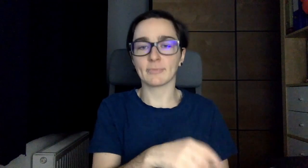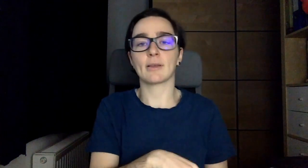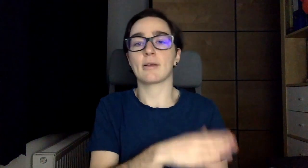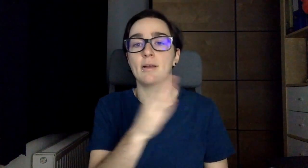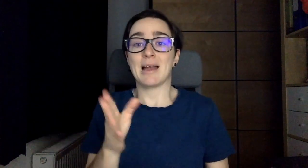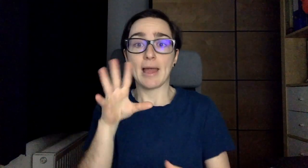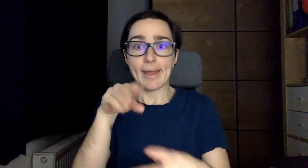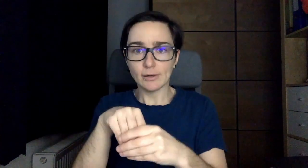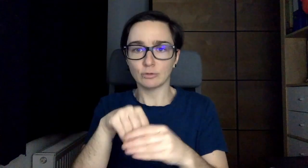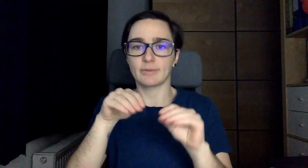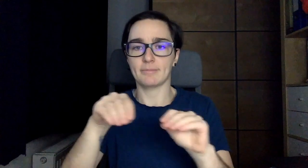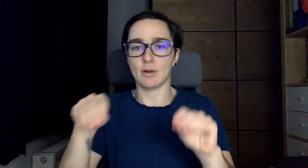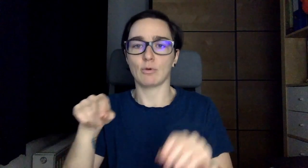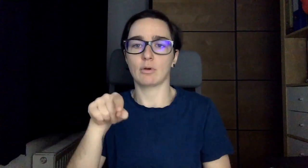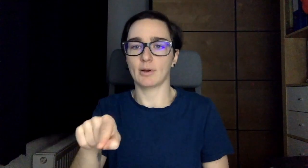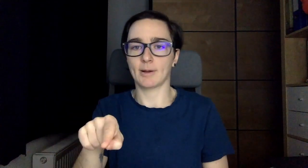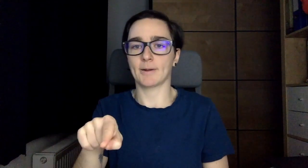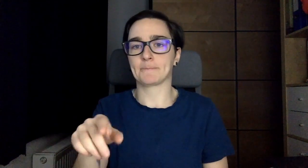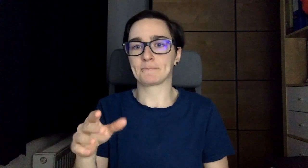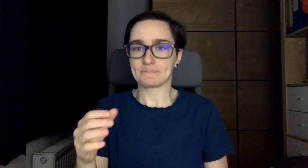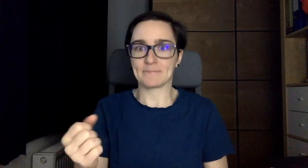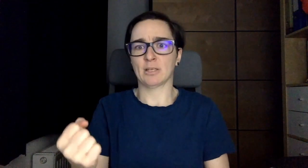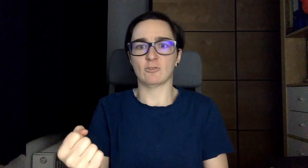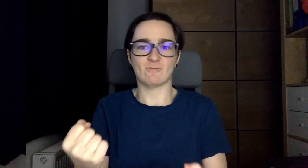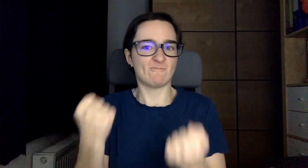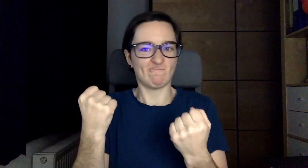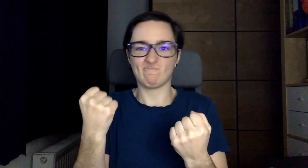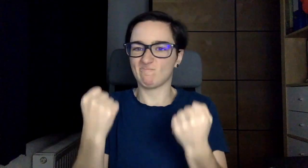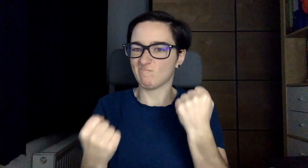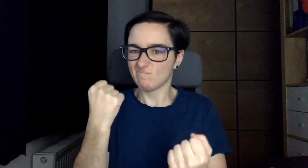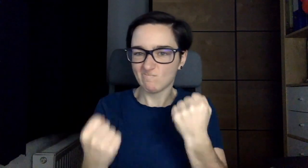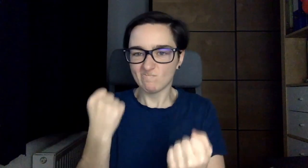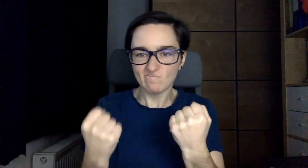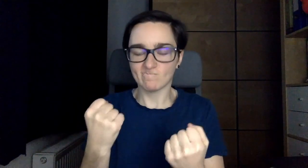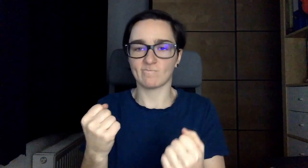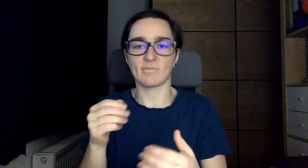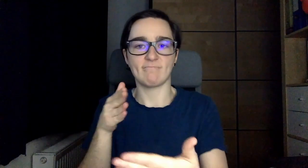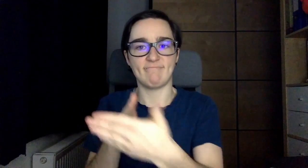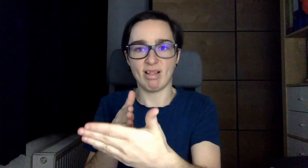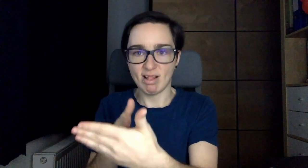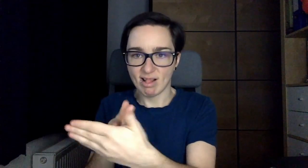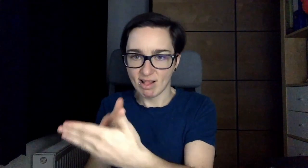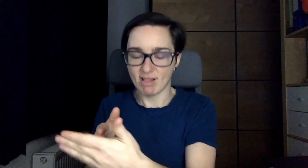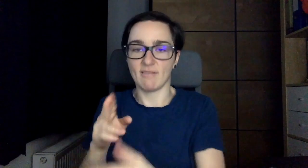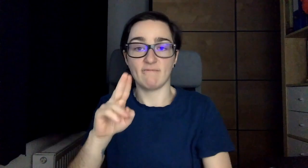but in my inclusive pedagogy studies it´s really hard. There are many barriers...Why?!